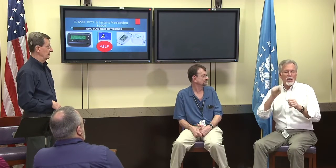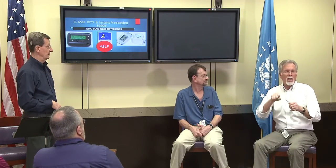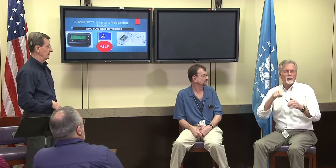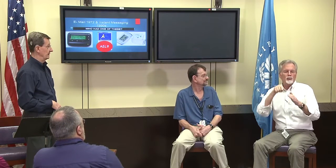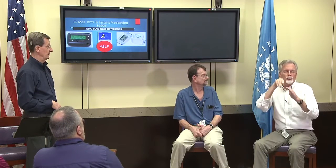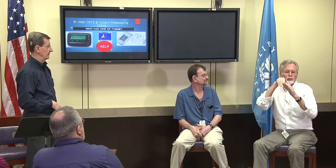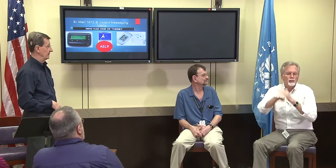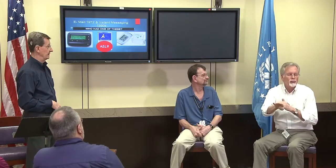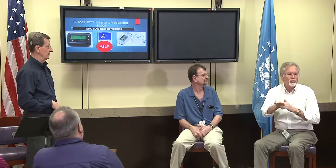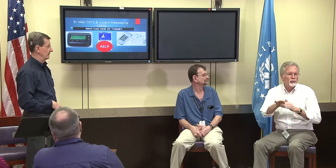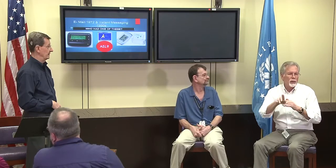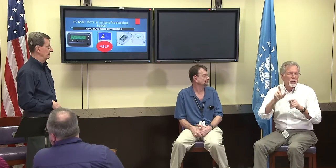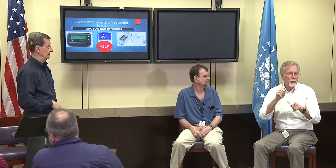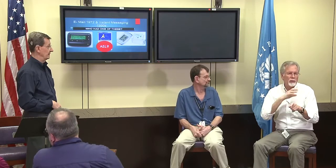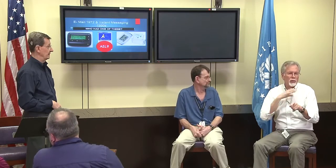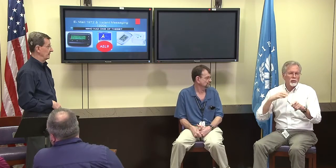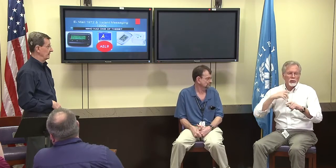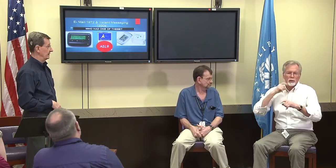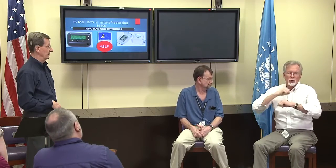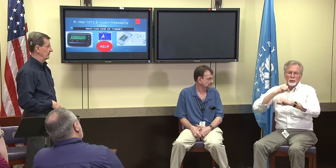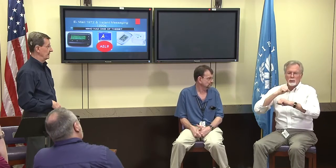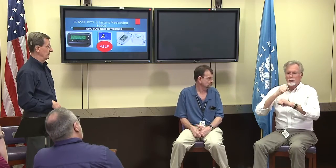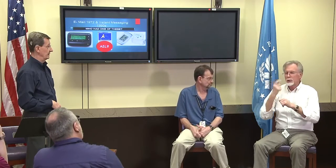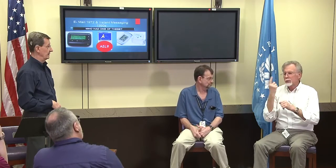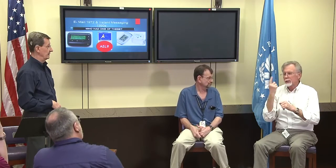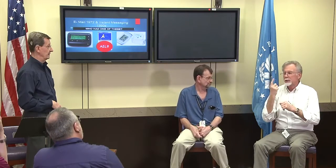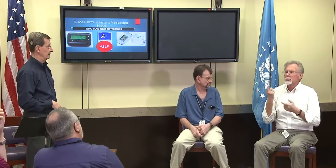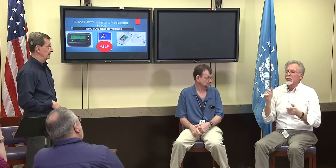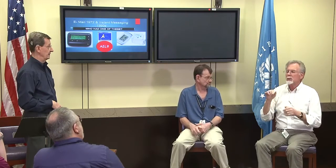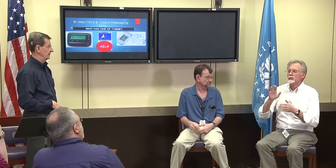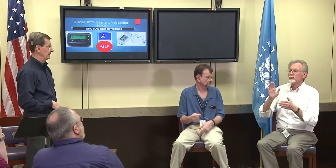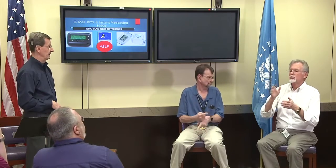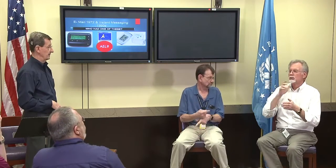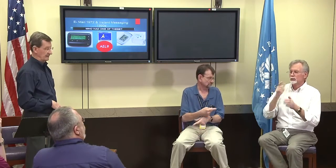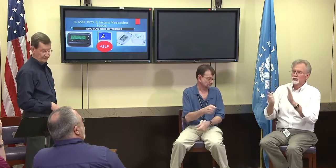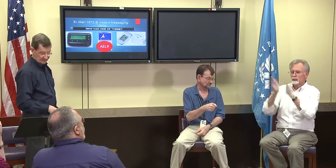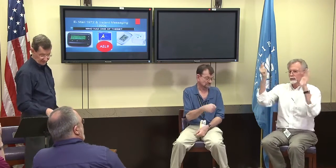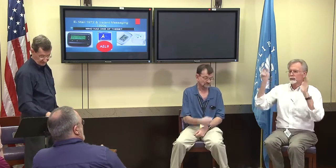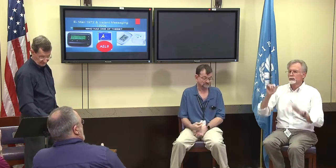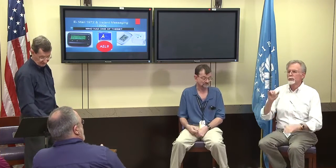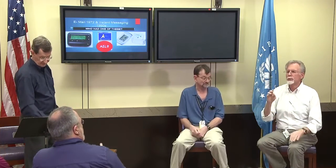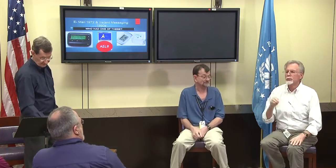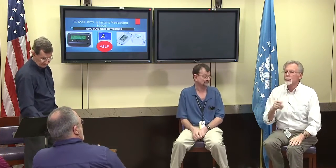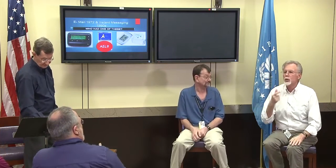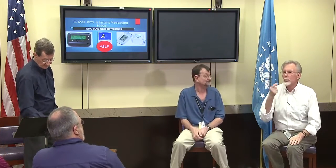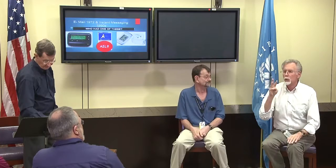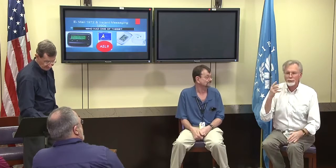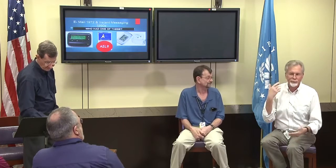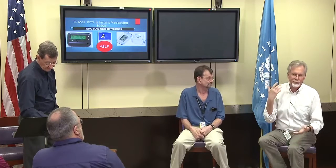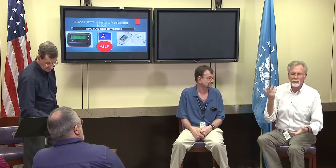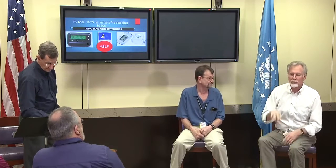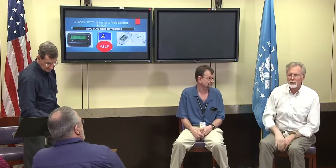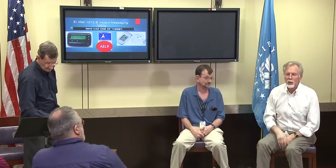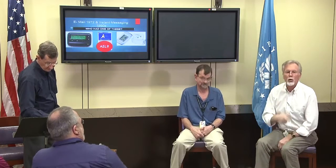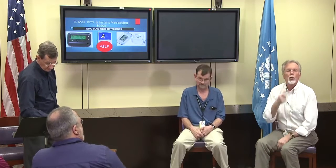and because hackers could sometimes use those to sort of get back into the system.